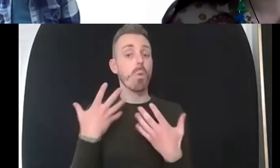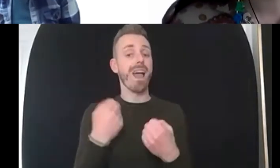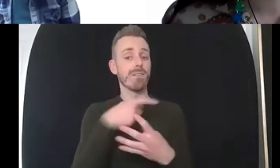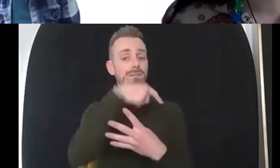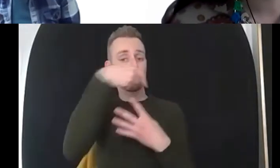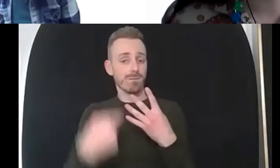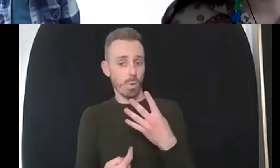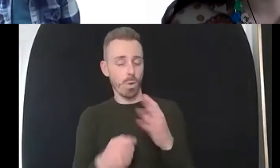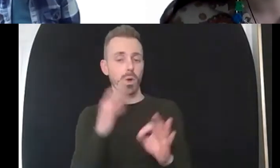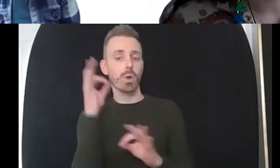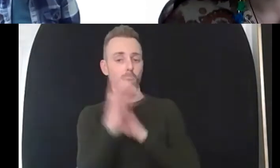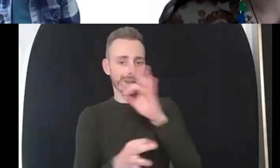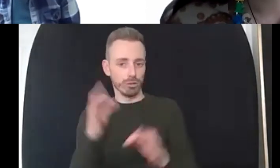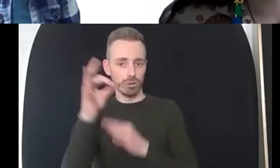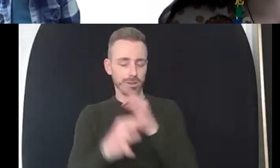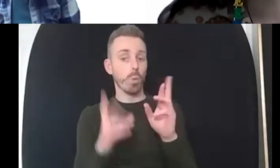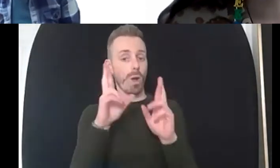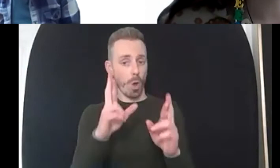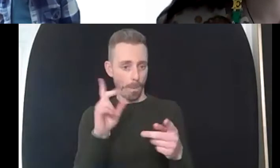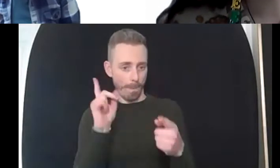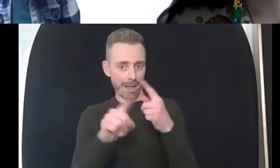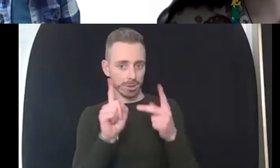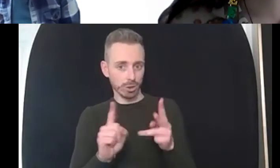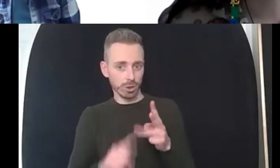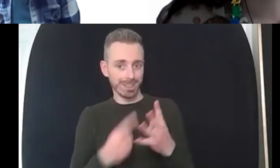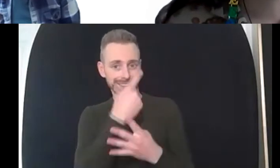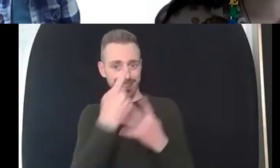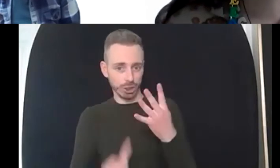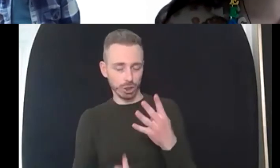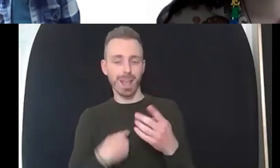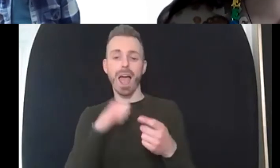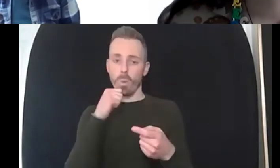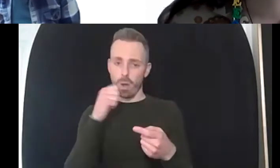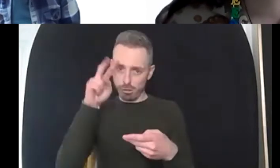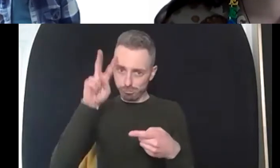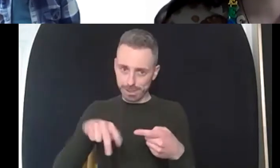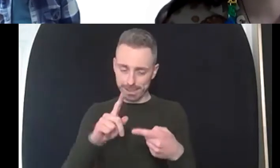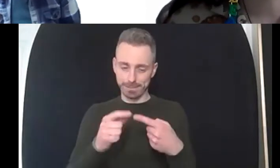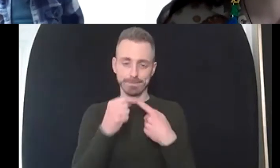able to get through them all so the i'll just read them out and um the first one is any quick tips